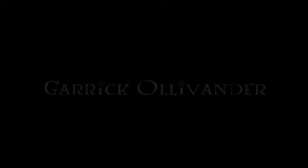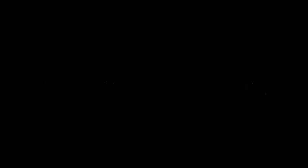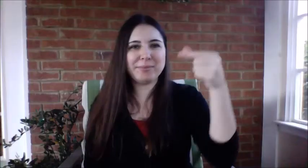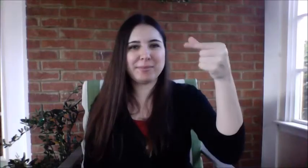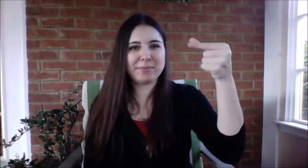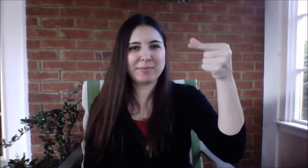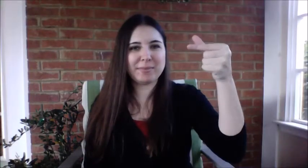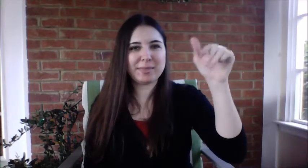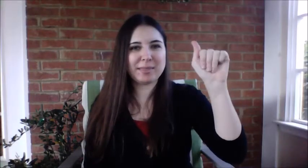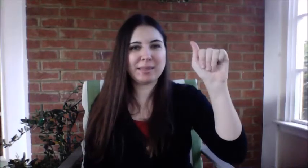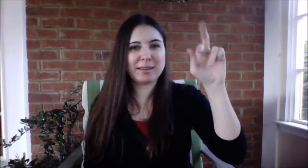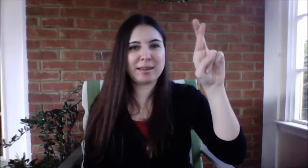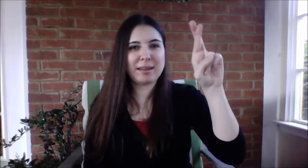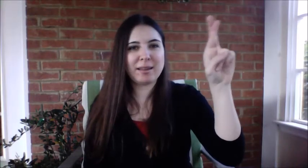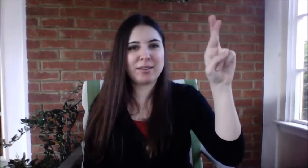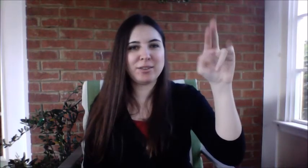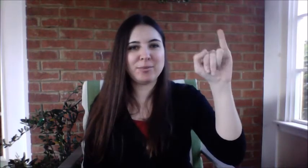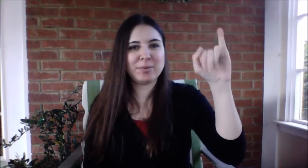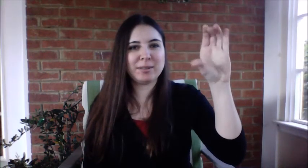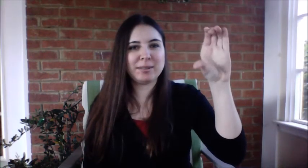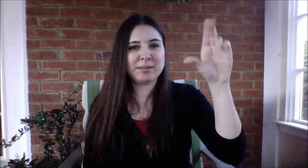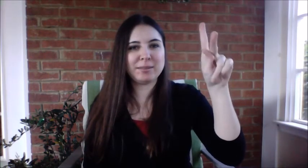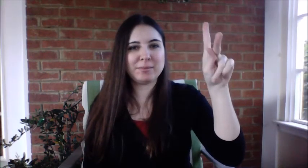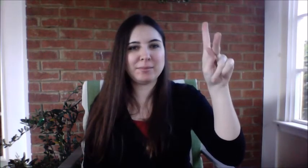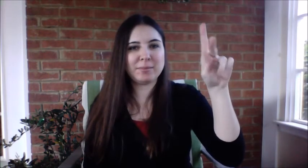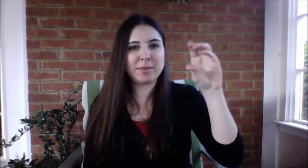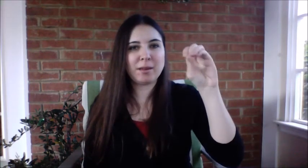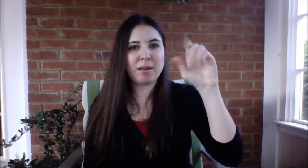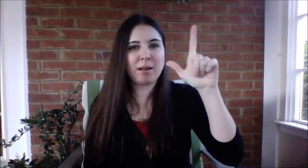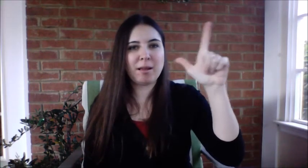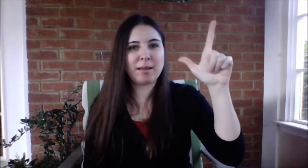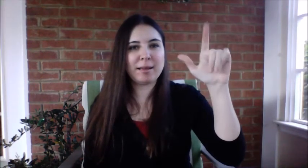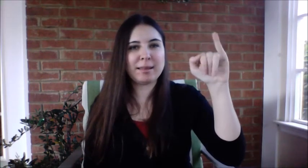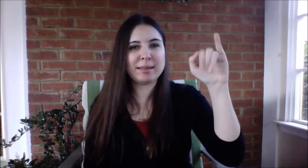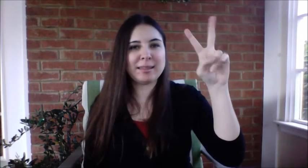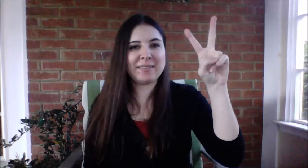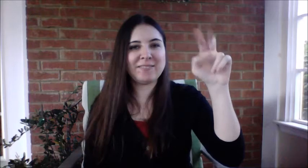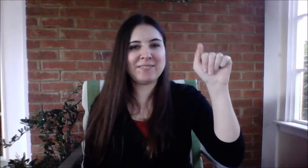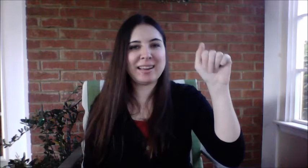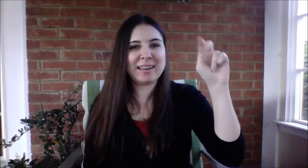Garrick Ollivander